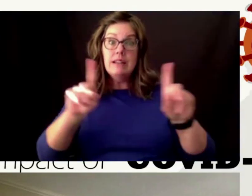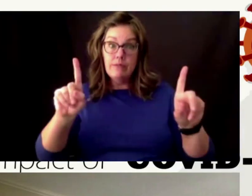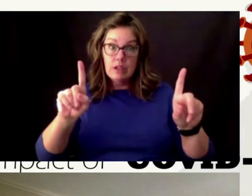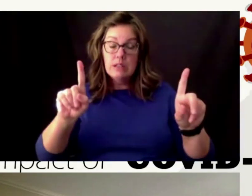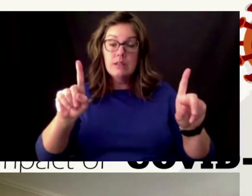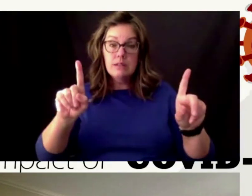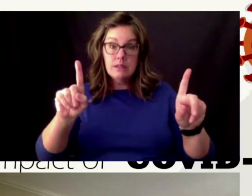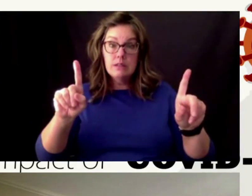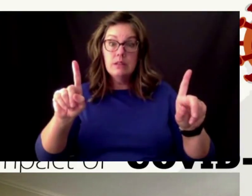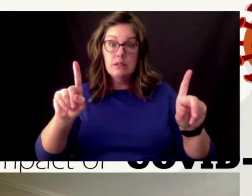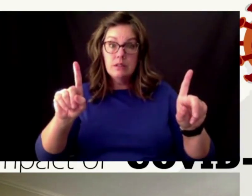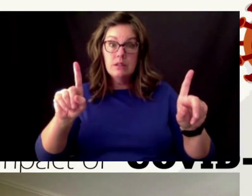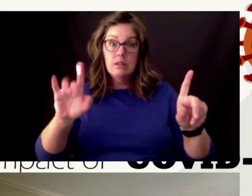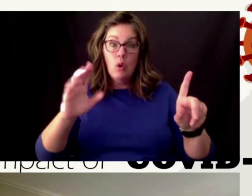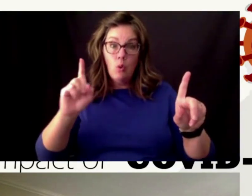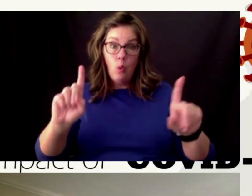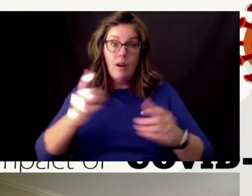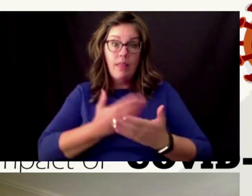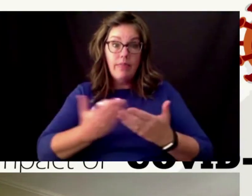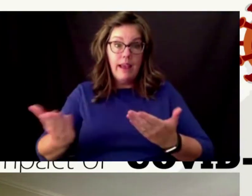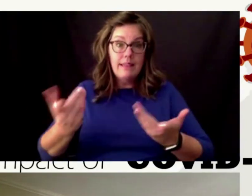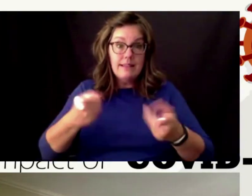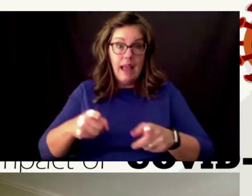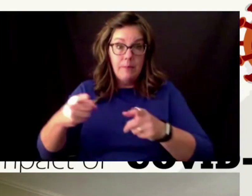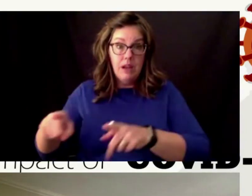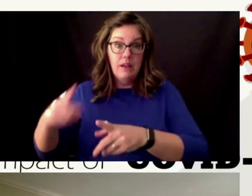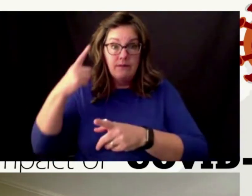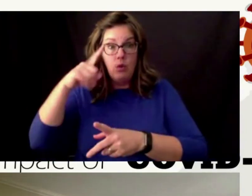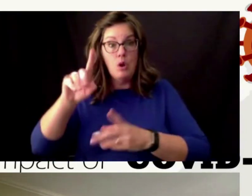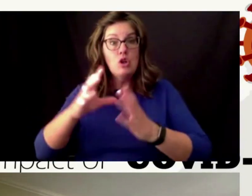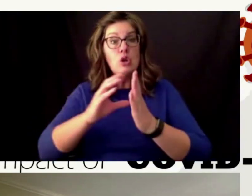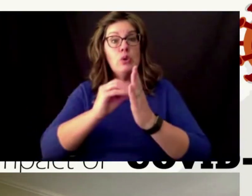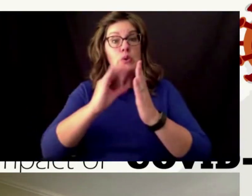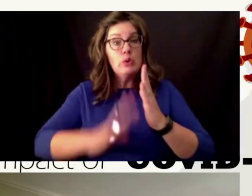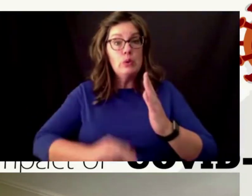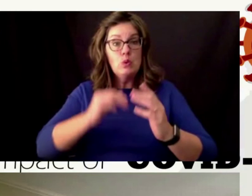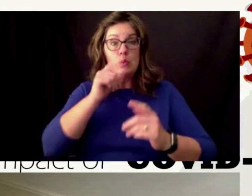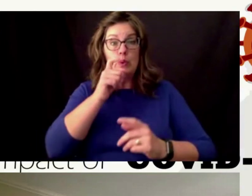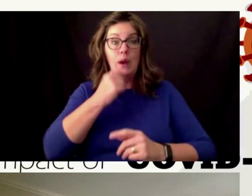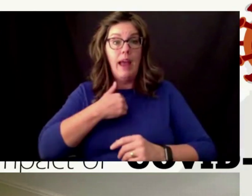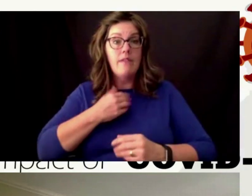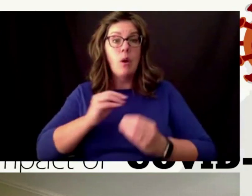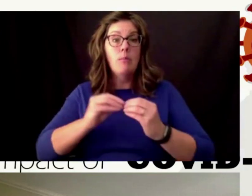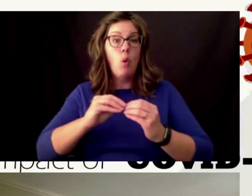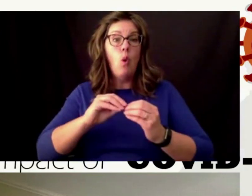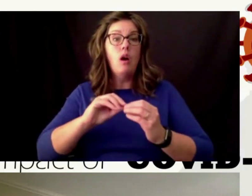is for students who have more profound needs who've had a pair of educators with them in